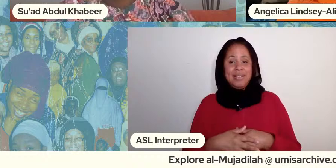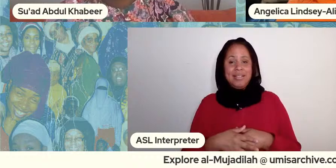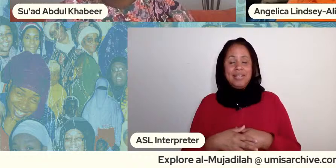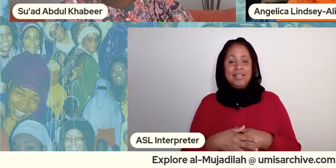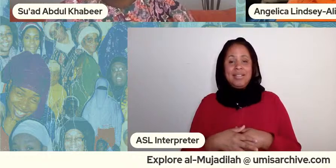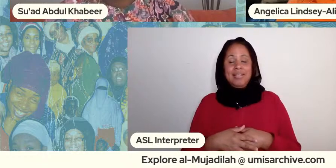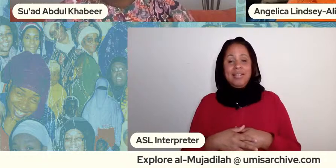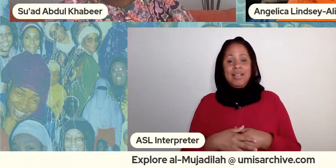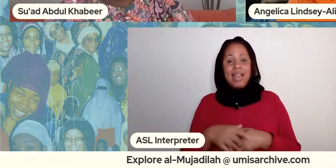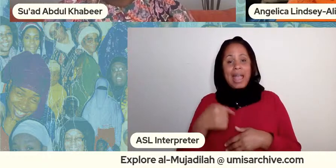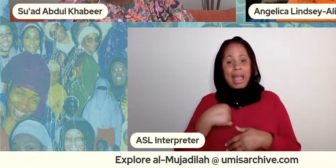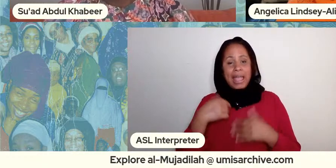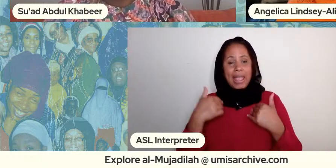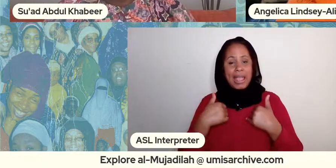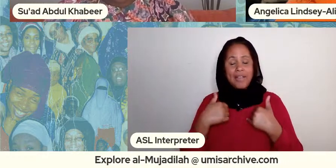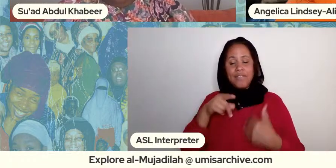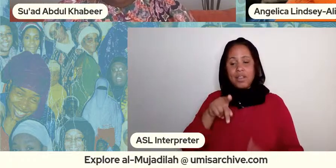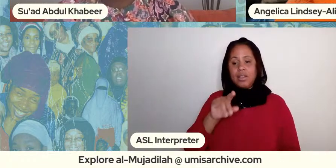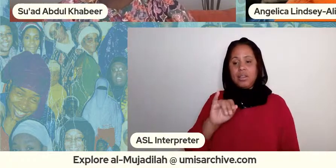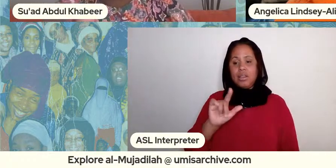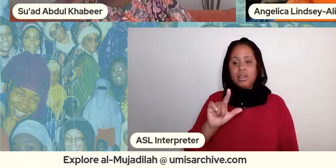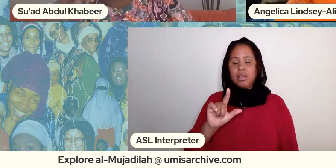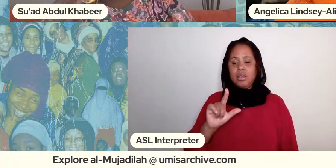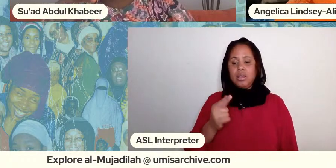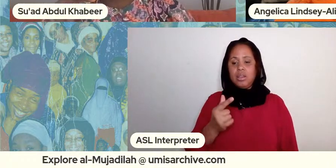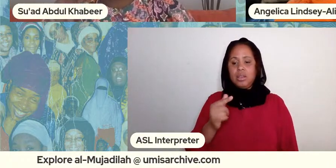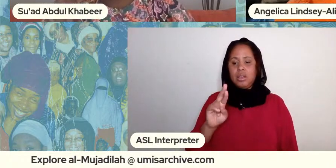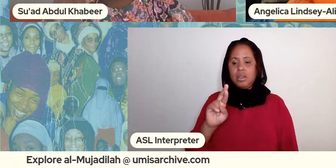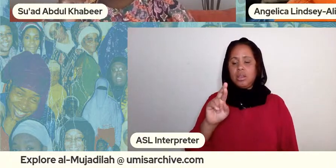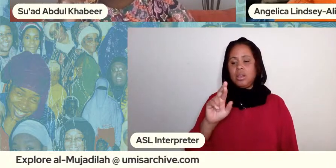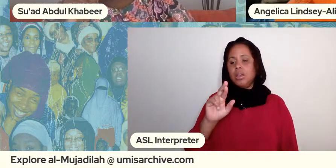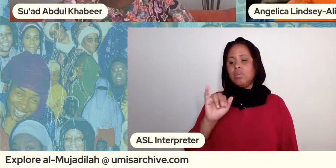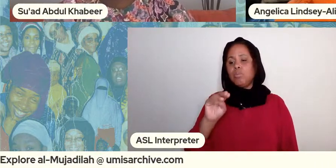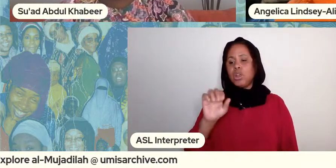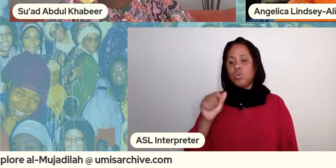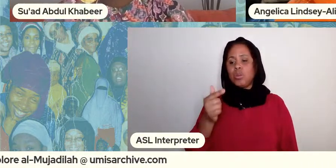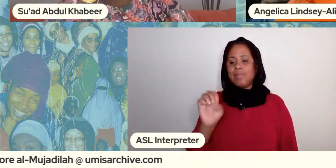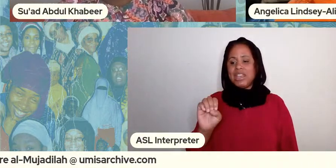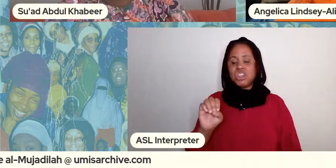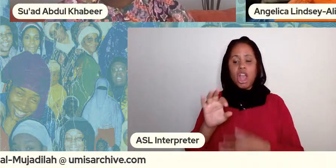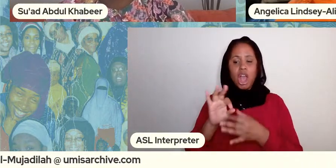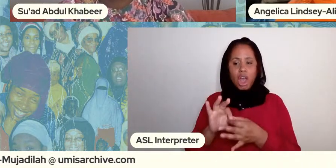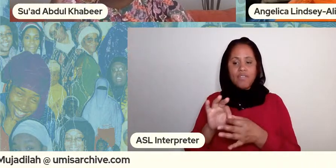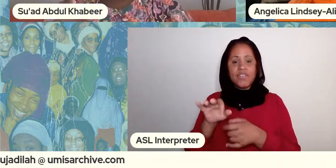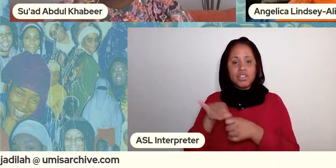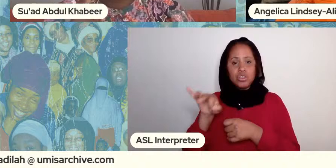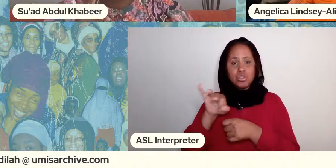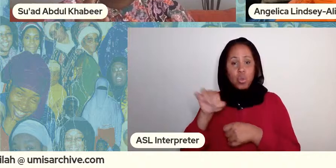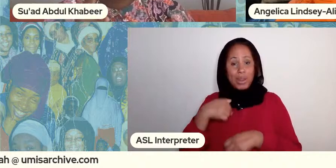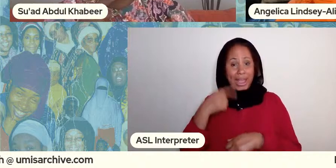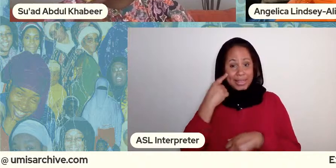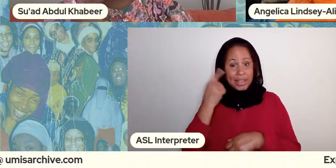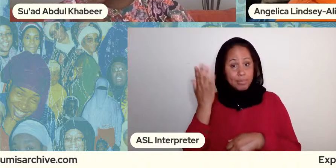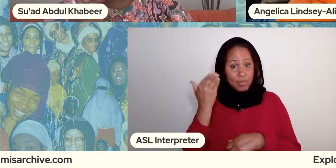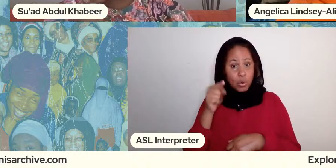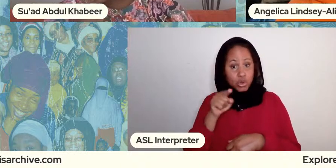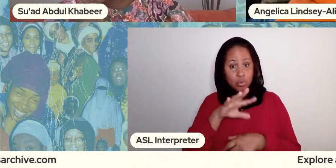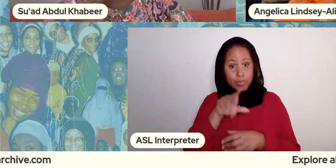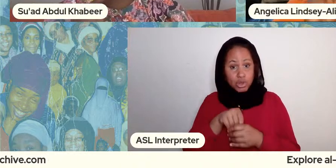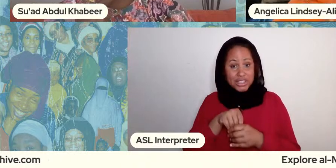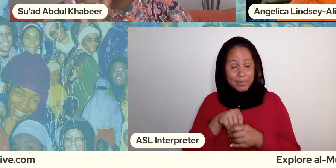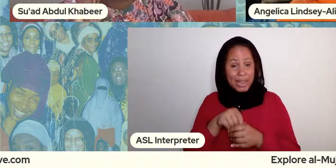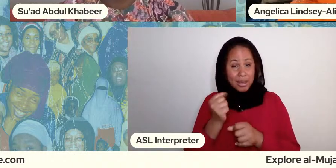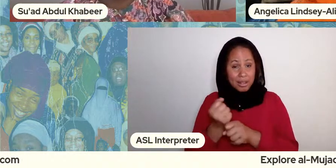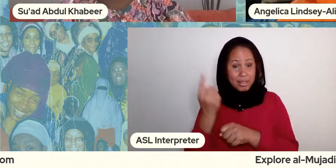pilgrimage of the soul last year um huh the mother one oh the mother one yes you're in the motherhood